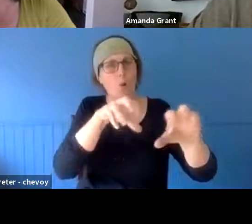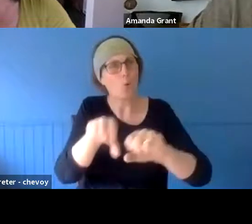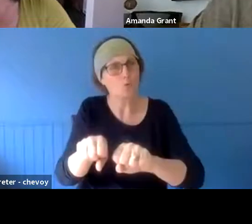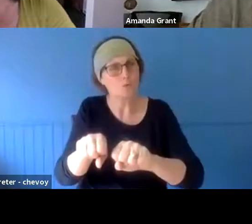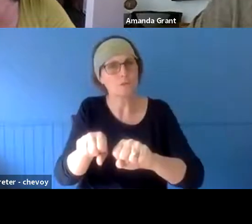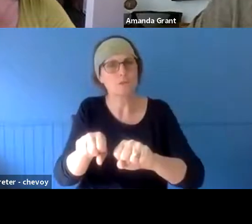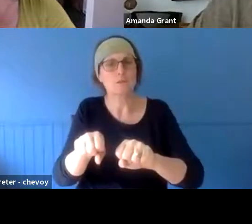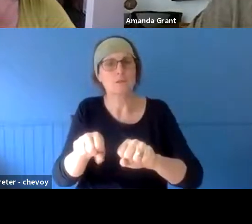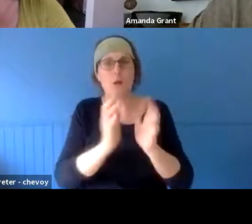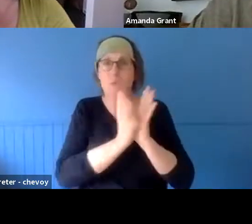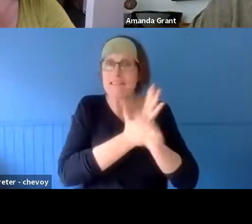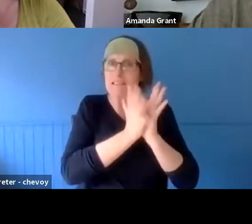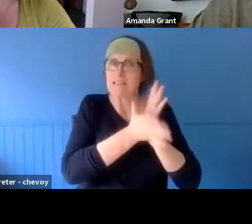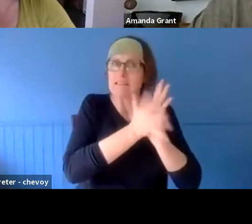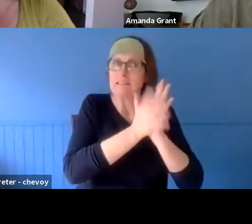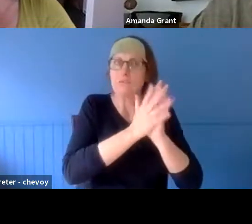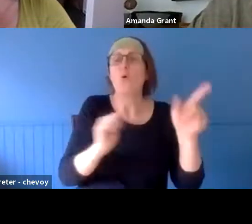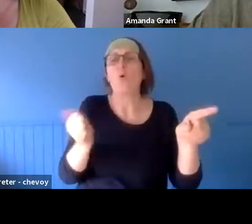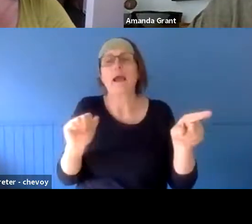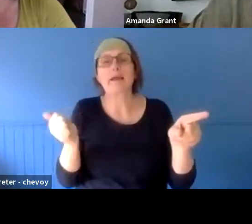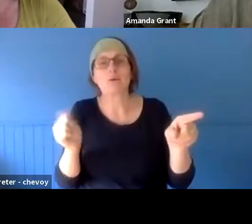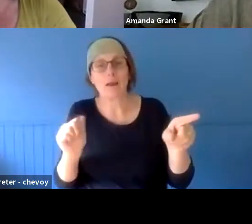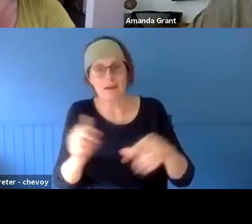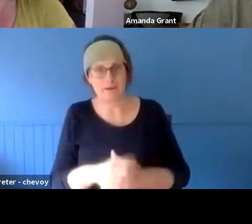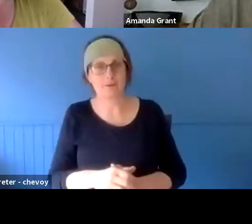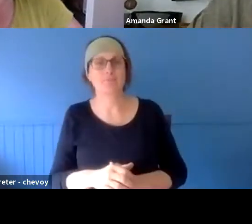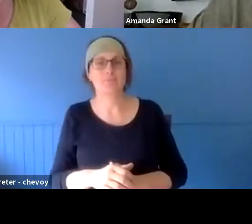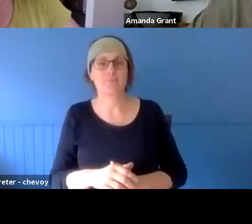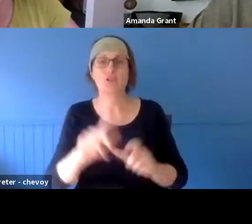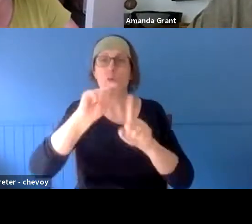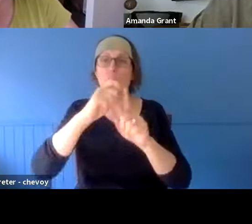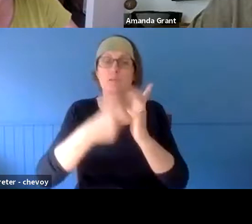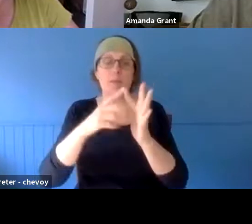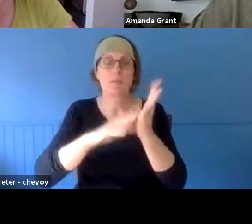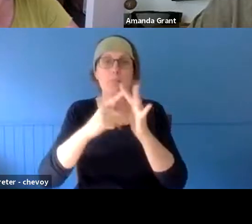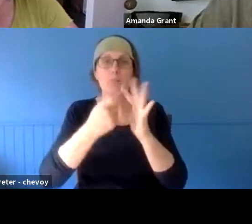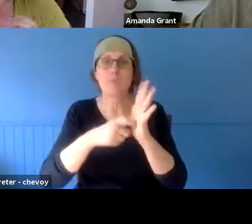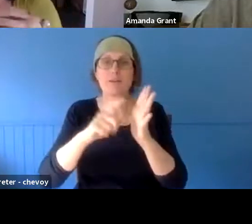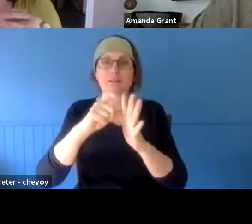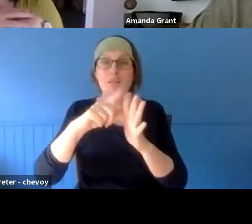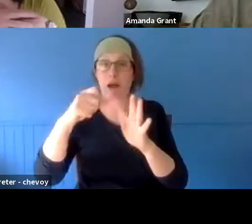and we were dealing with the Premier's Department, and then the Premier's Department - he obviously went and talked to the panel that